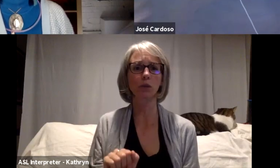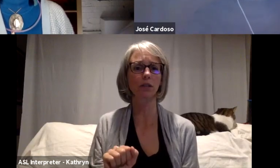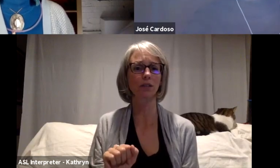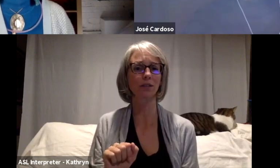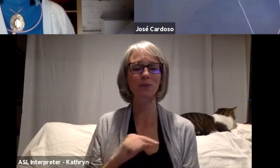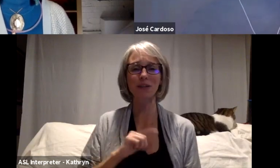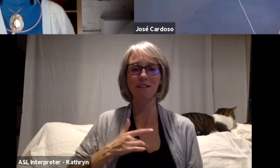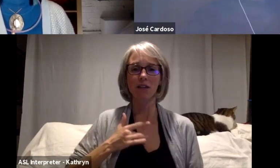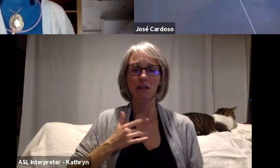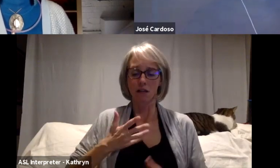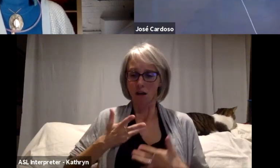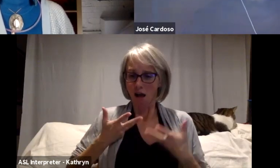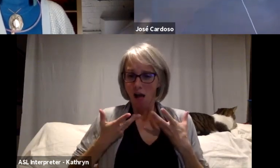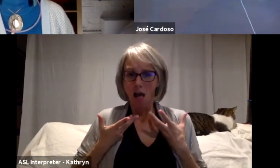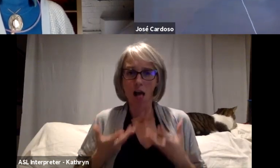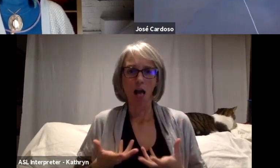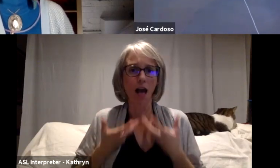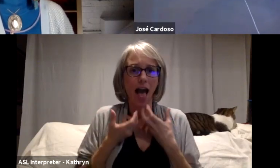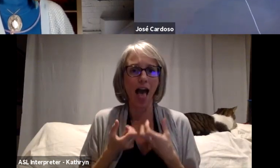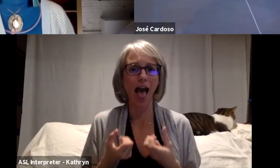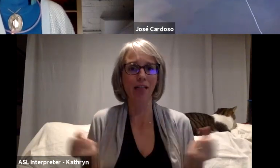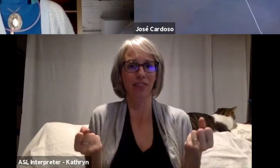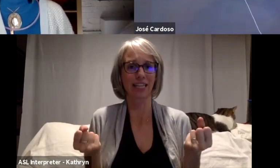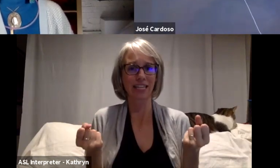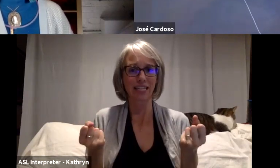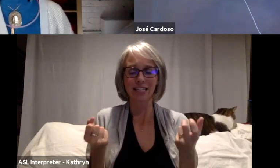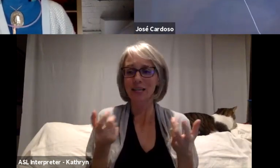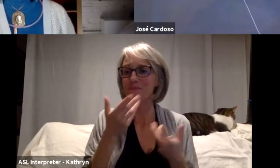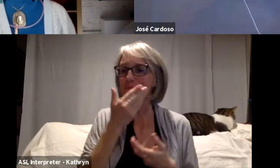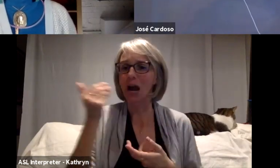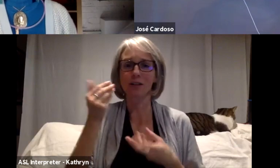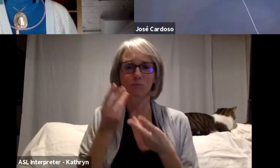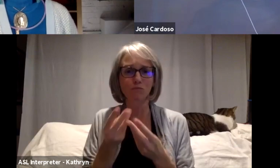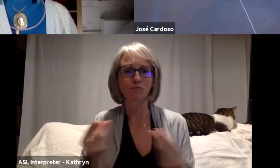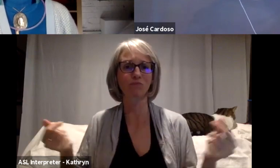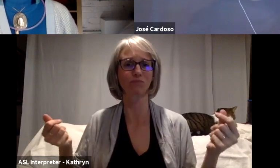and you see that the conditions are difficult from someone from the city, but at the same time,